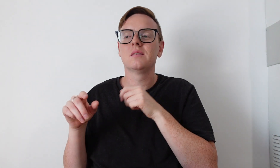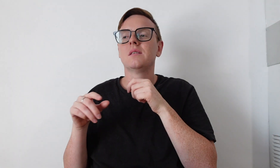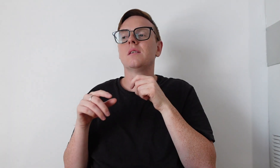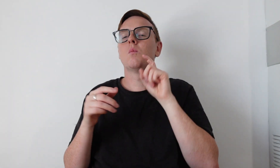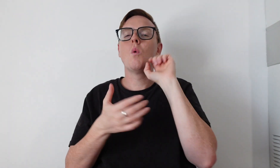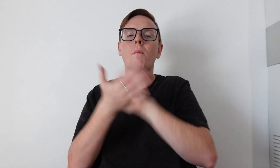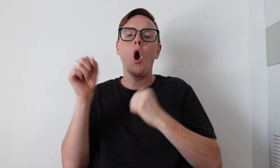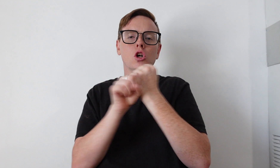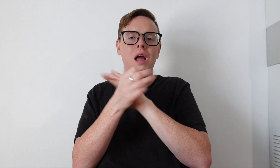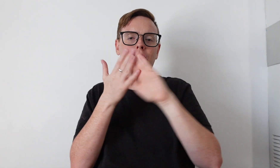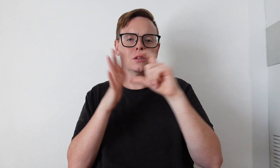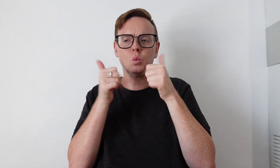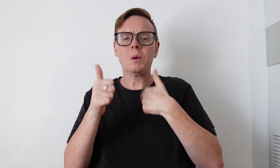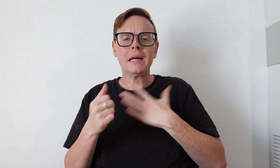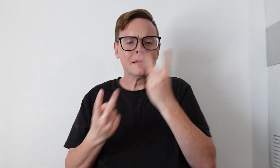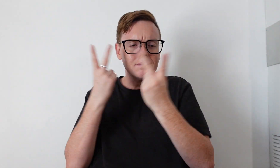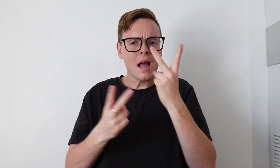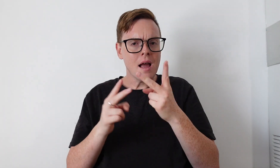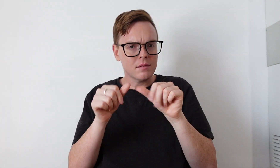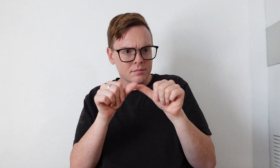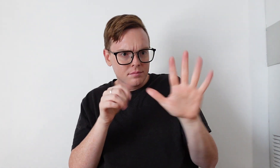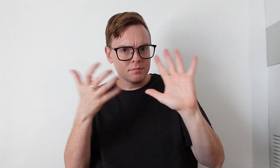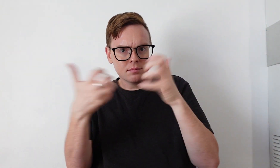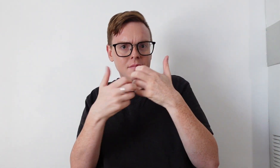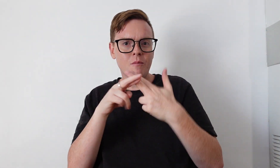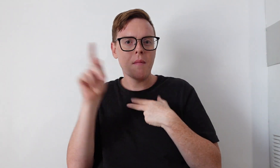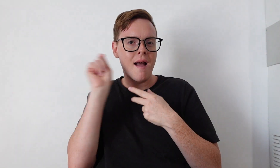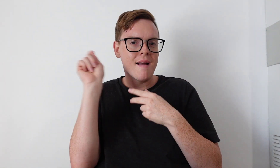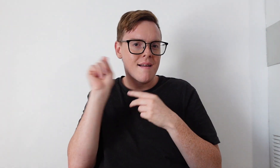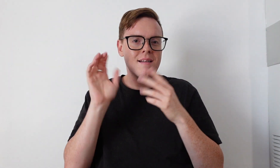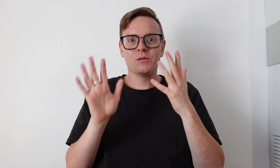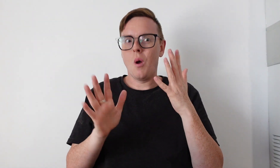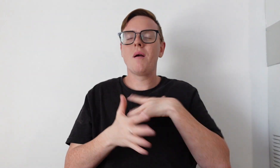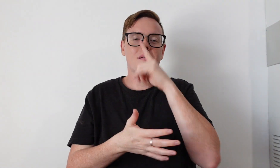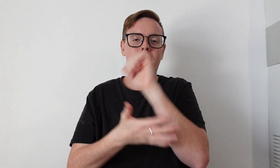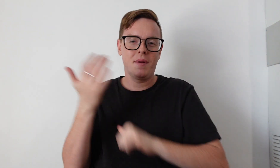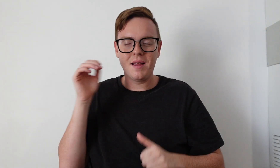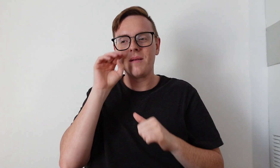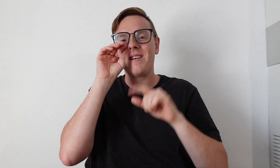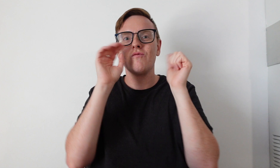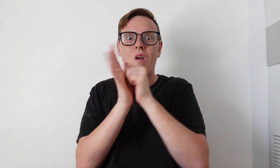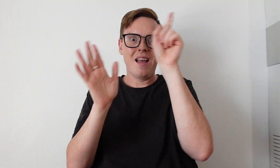I still will buy a GHD one but I need to find that suits for my hair.